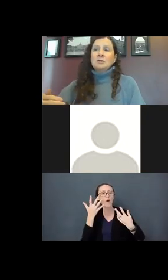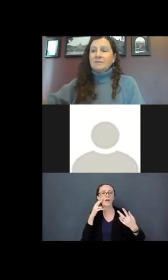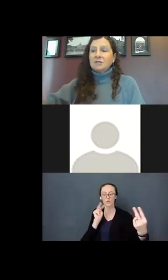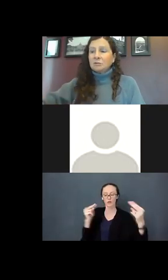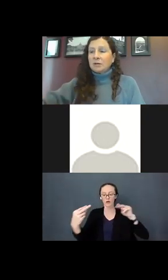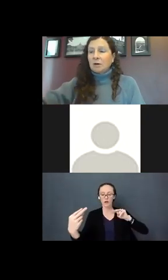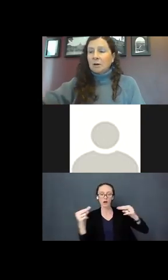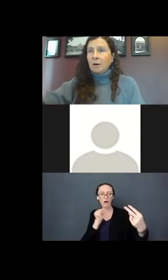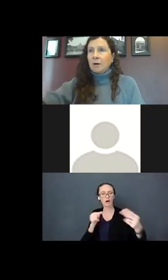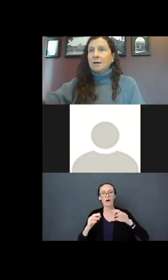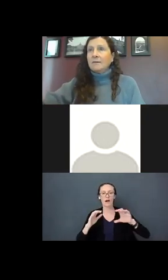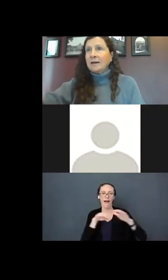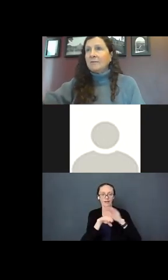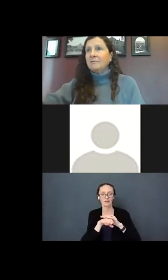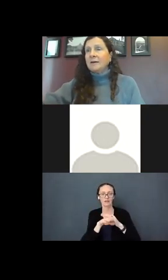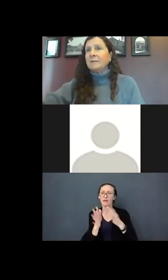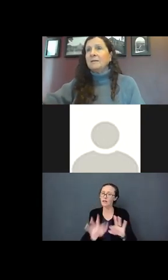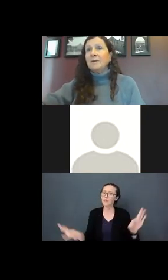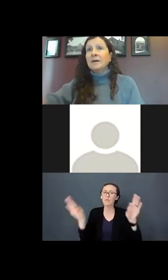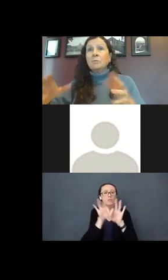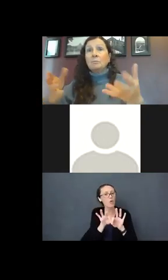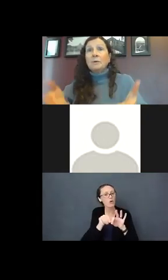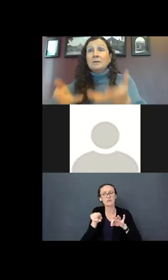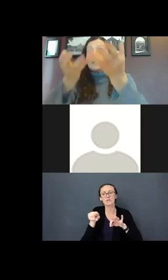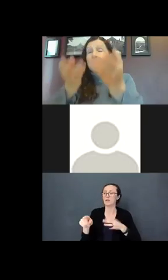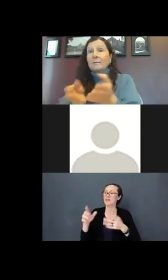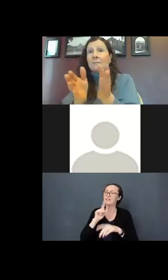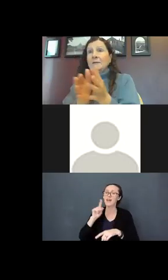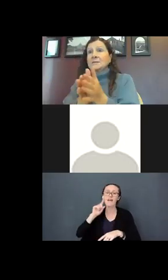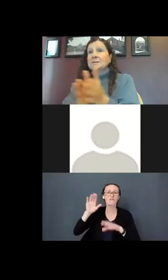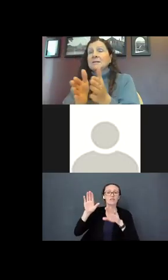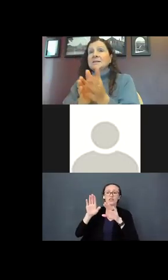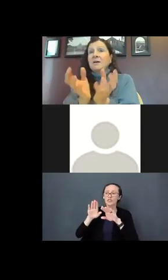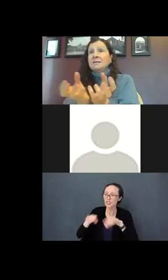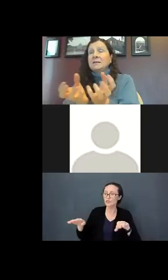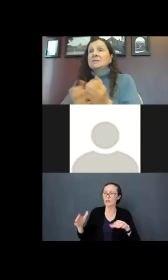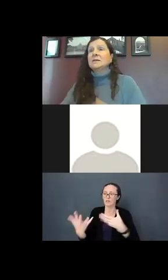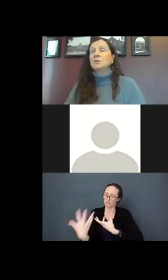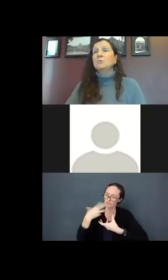deaf children are a part of every family event will build in them the sense of identity and who